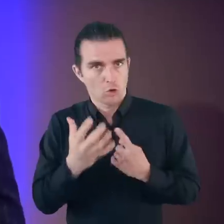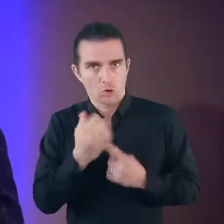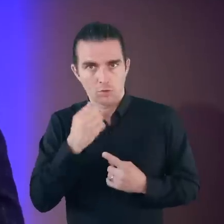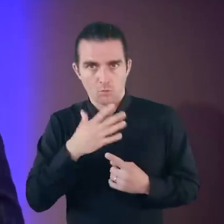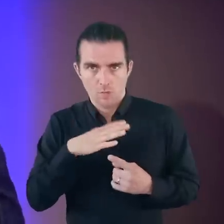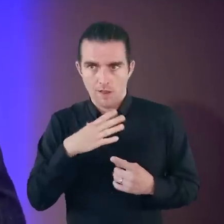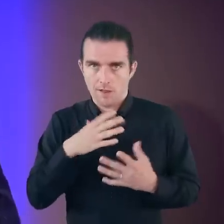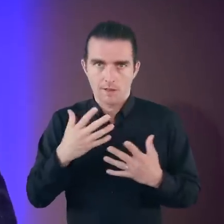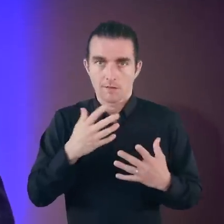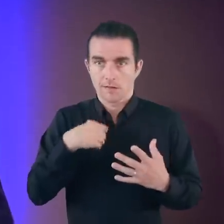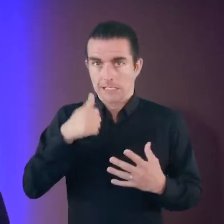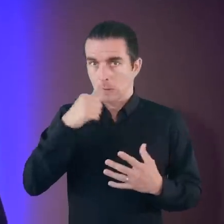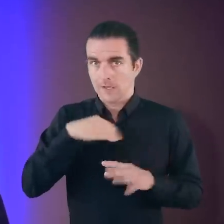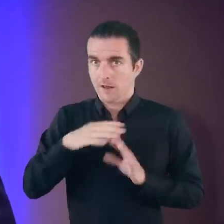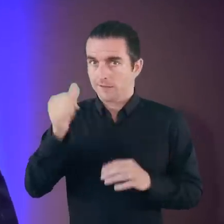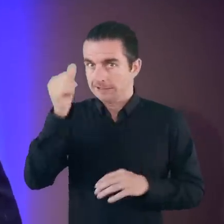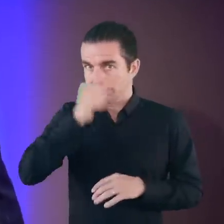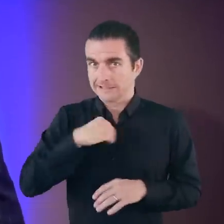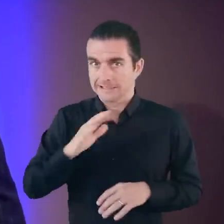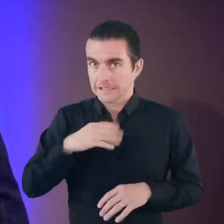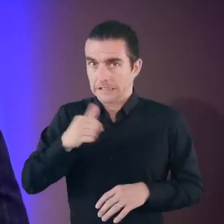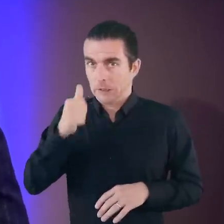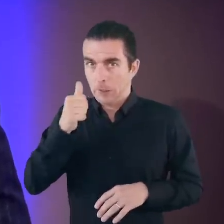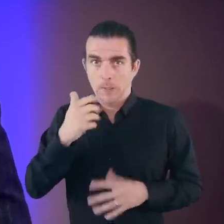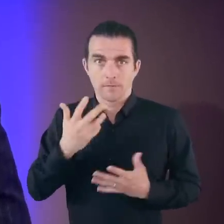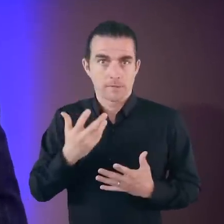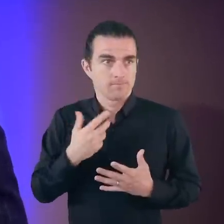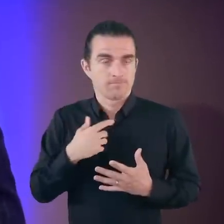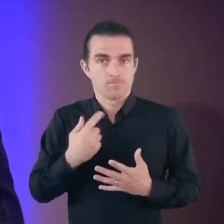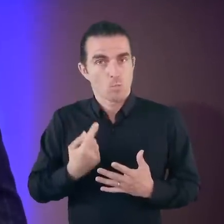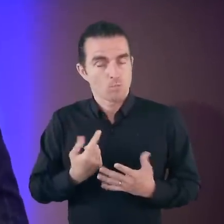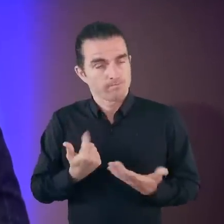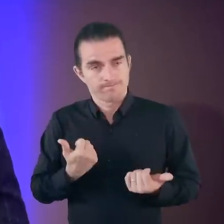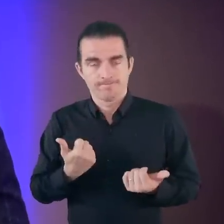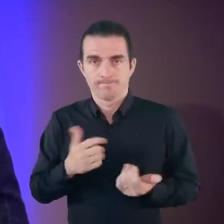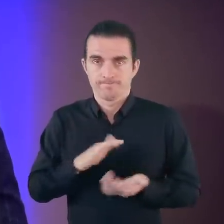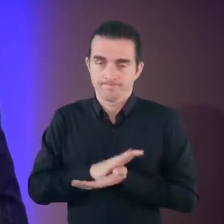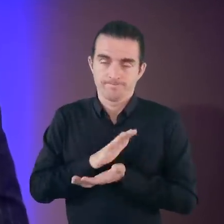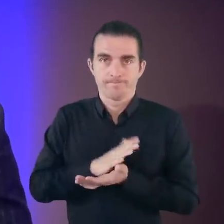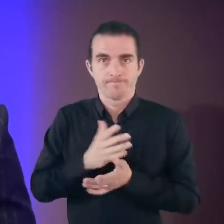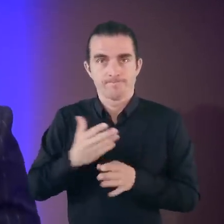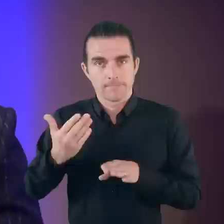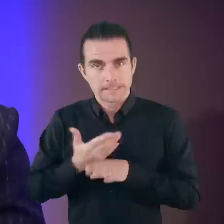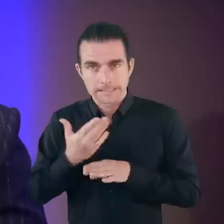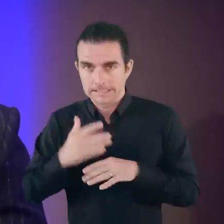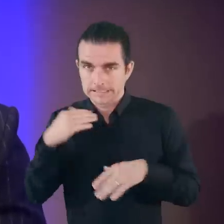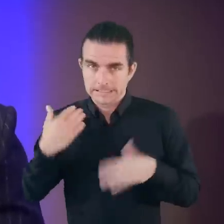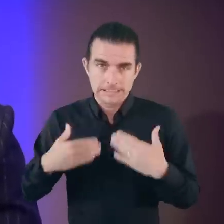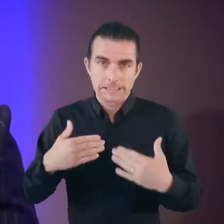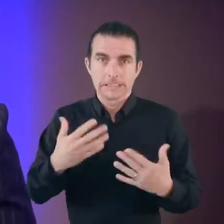I knew I wasn't intelligent. I knew that. But what I did know is that I was willing to work harder than anyone else